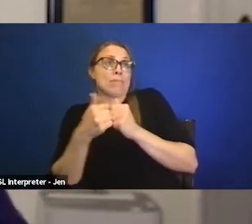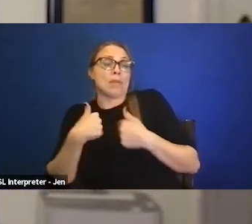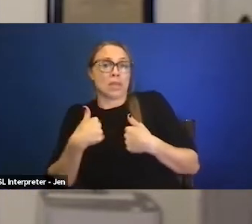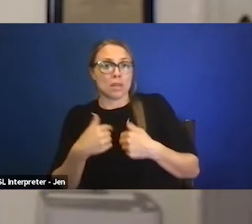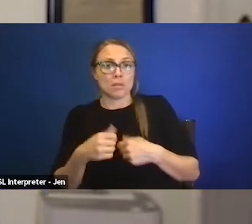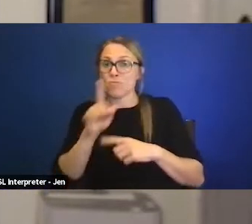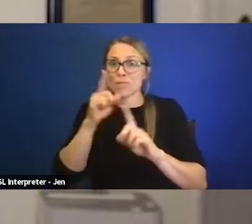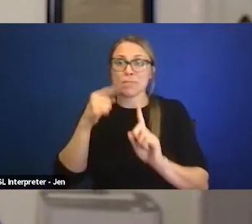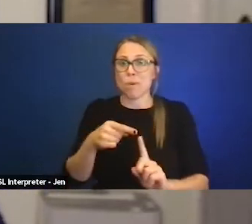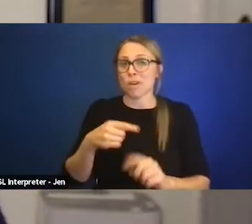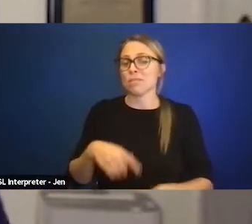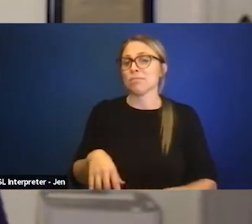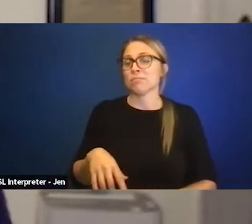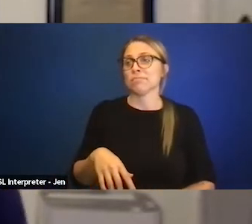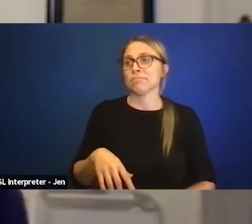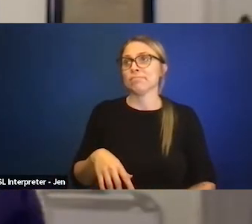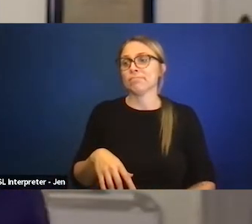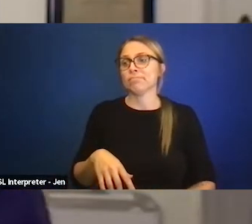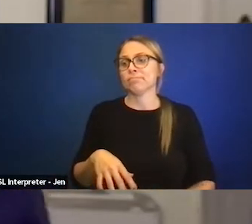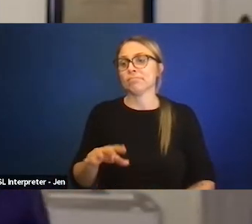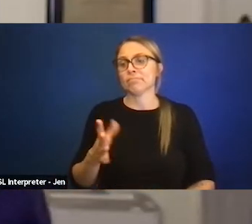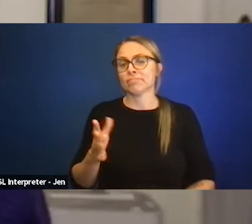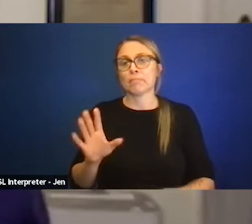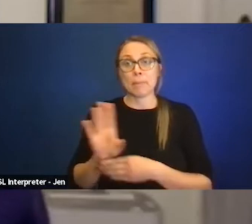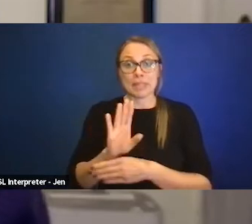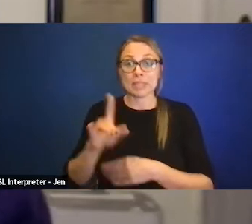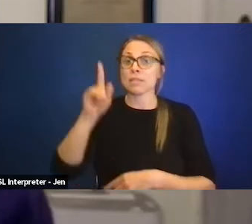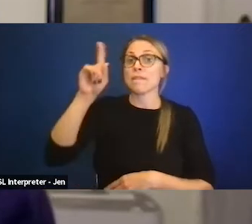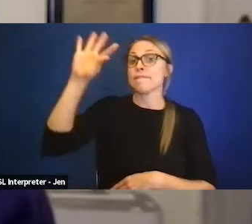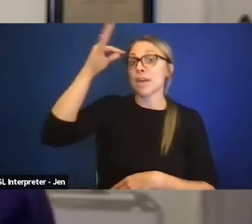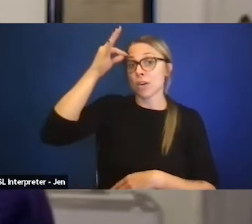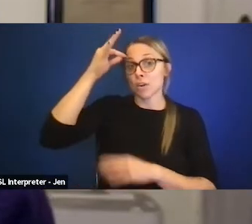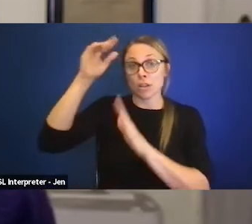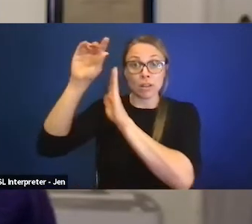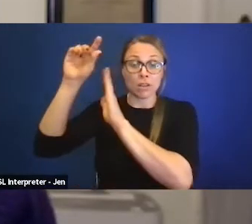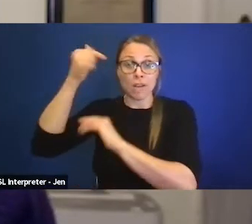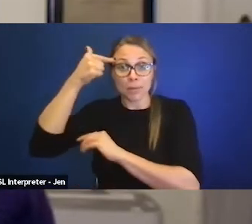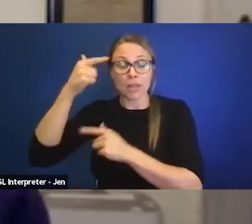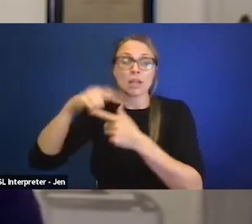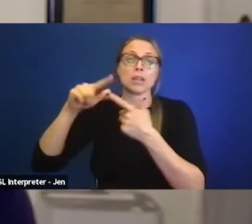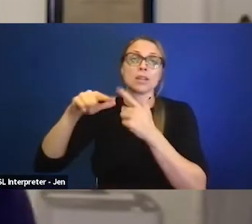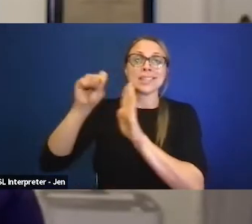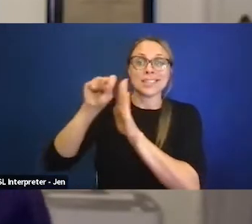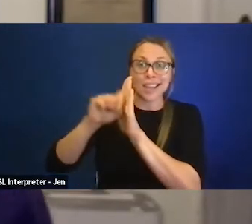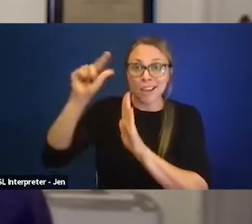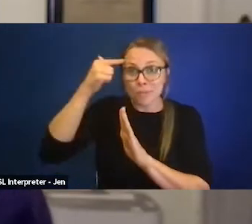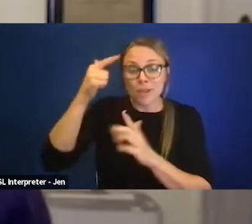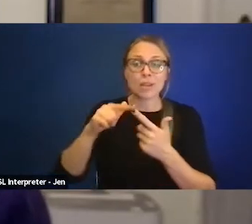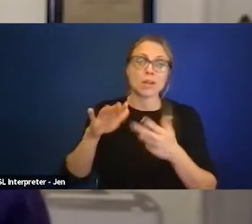organizations, both the federal government, state government, local school district, parent organizations,